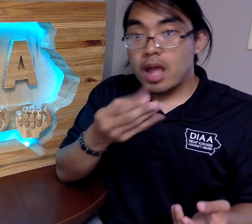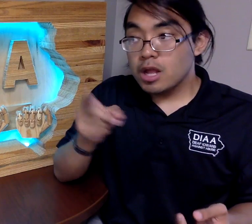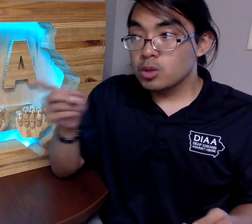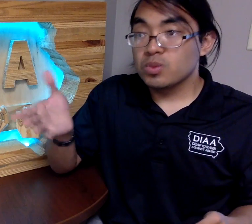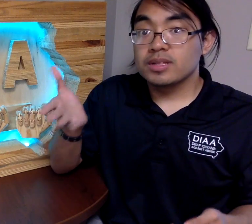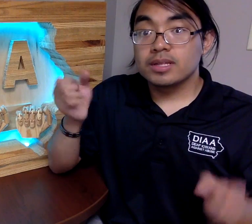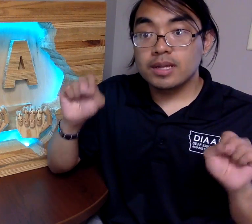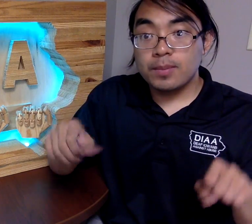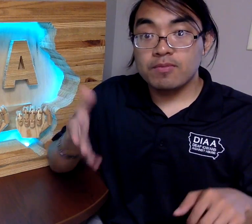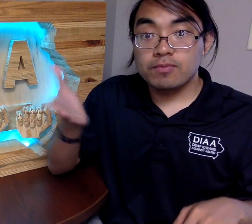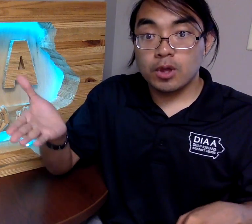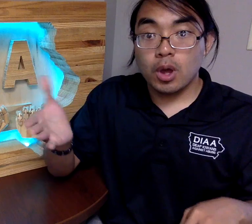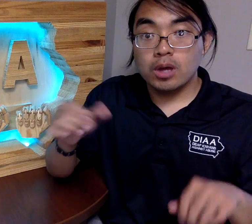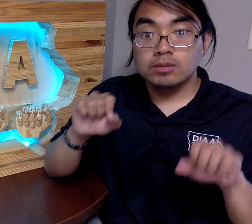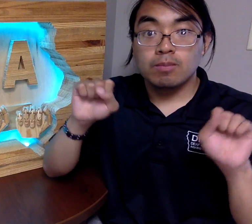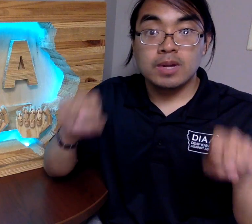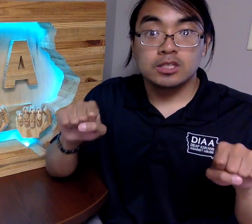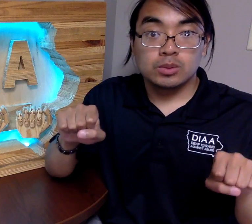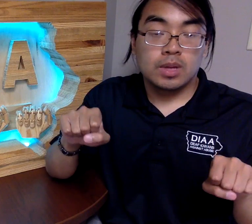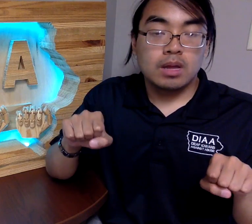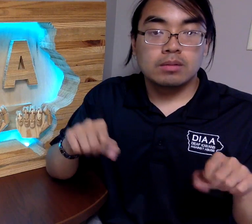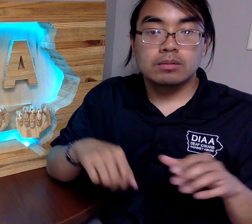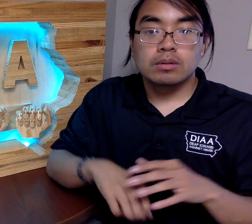You can be there for him/her as much as possible